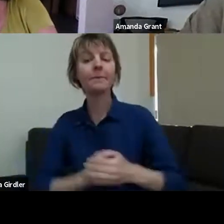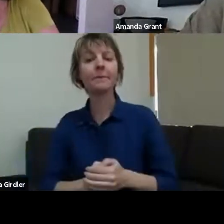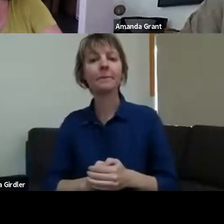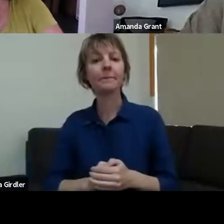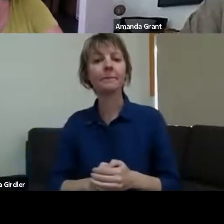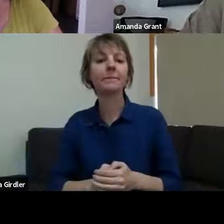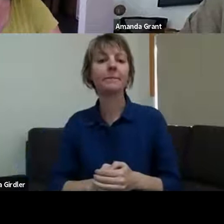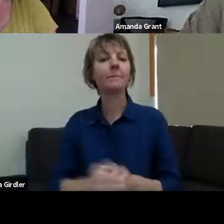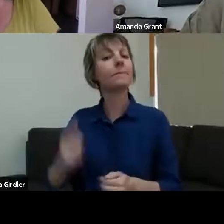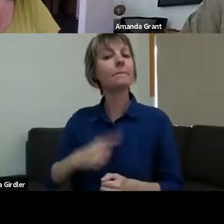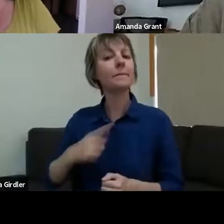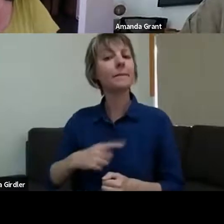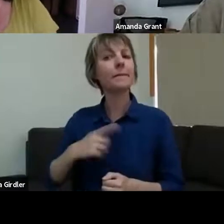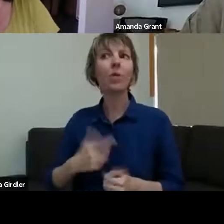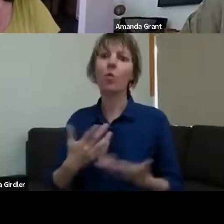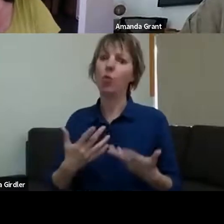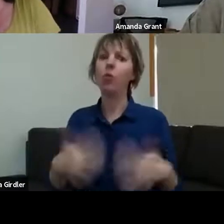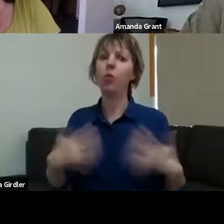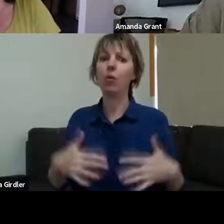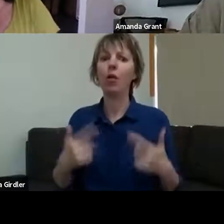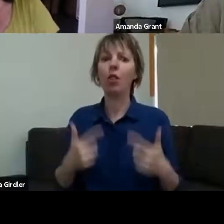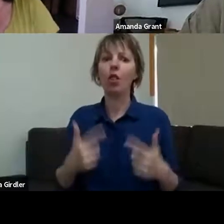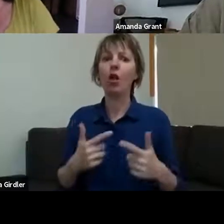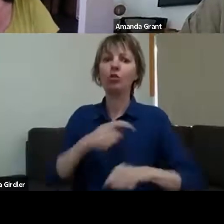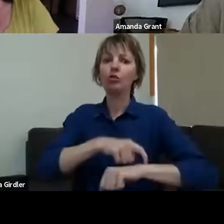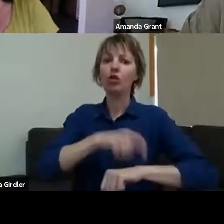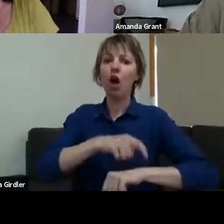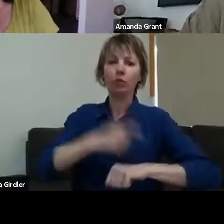takes a lot of time to organise people - it's like herding cats.